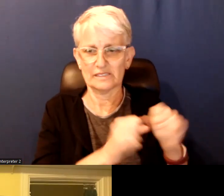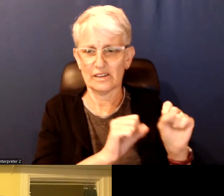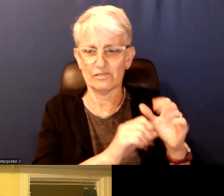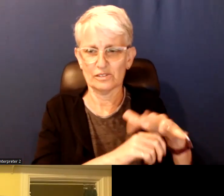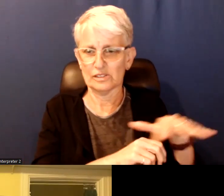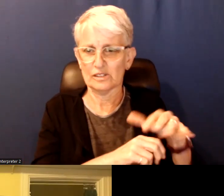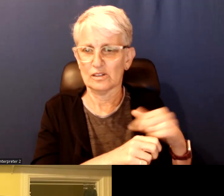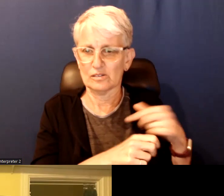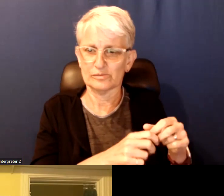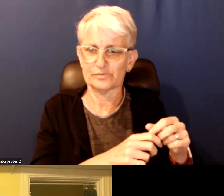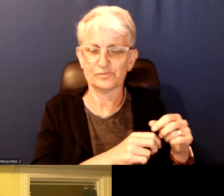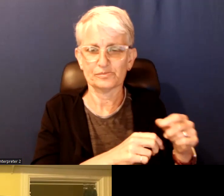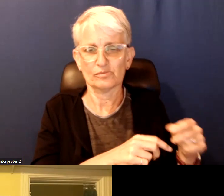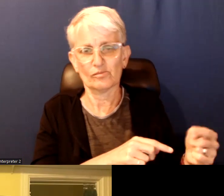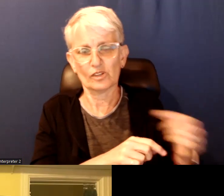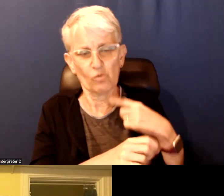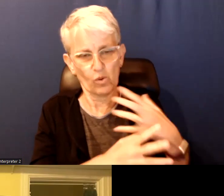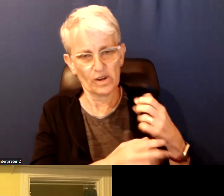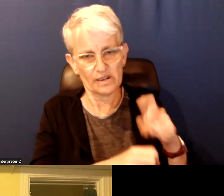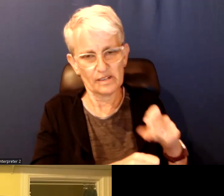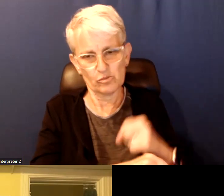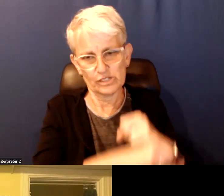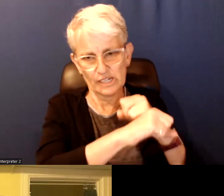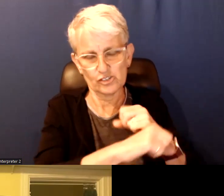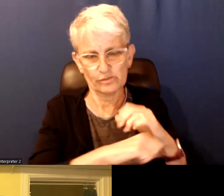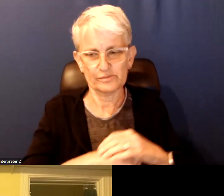seeking asylum here in Canada.